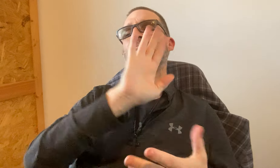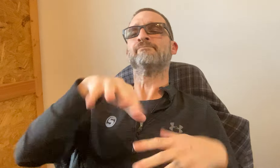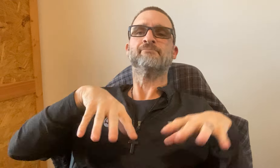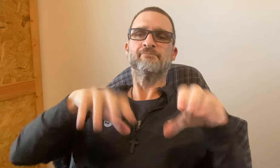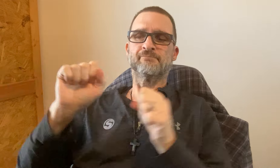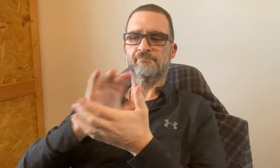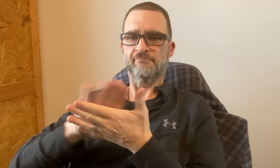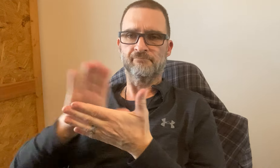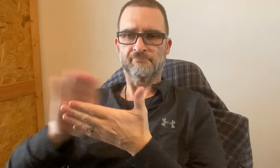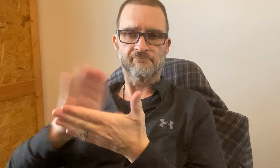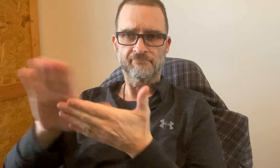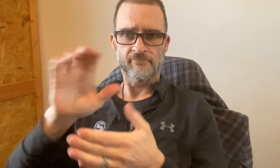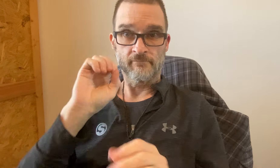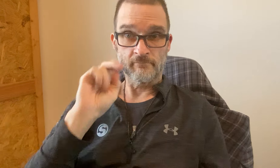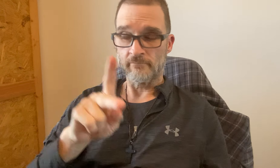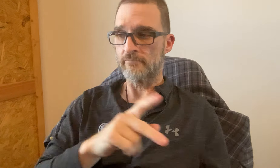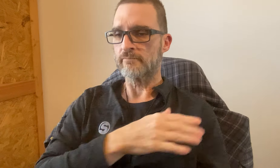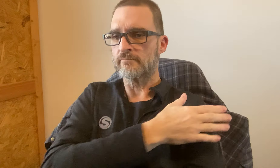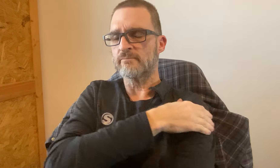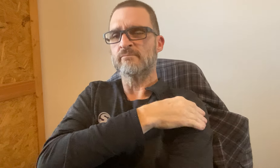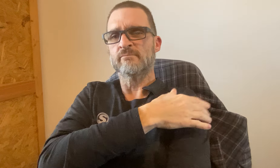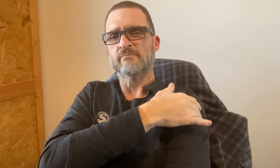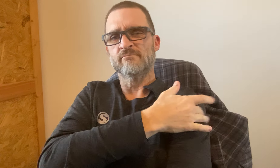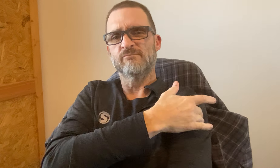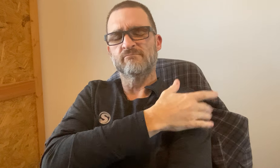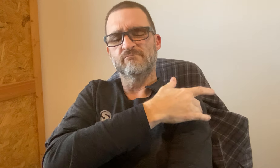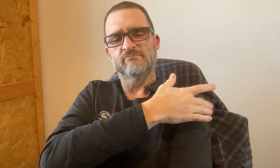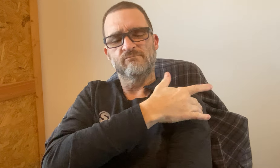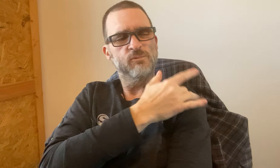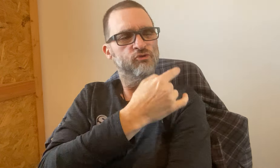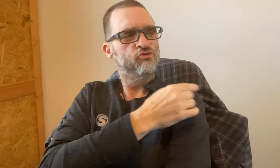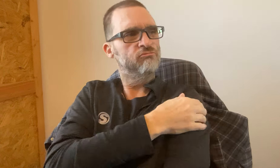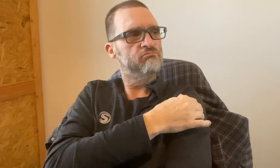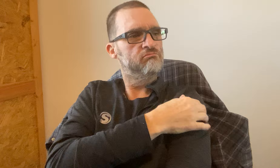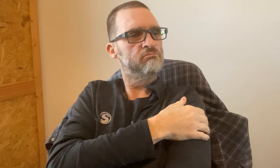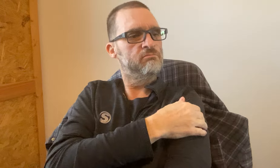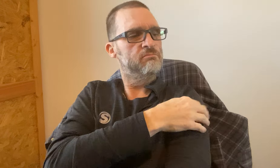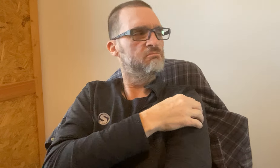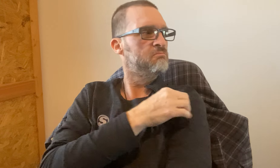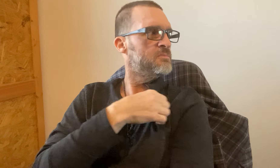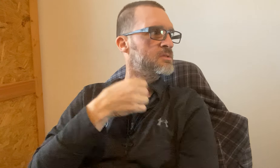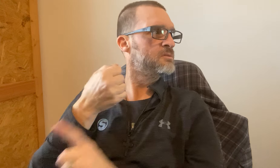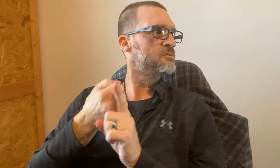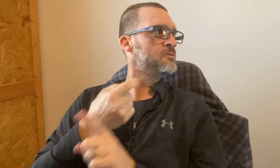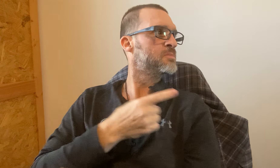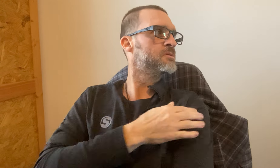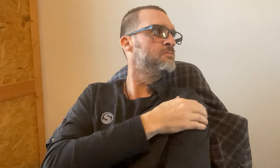They will take the responsibility to clean it up, Okay. This area hurts (pointing to shoulder)